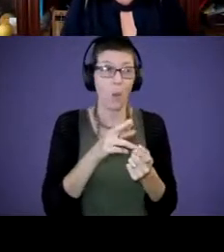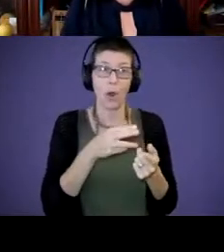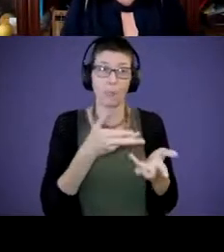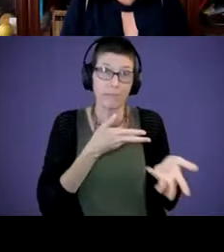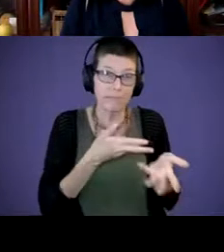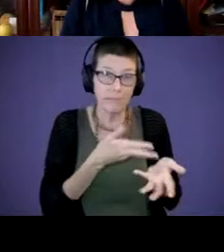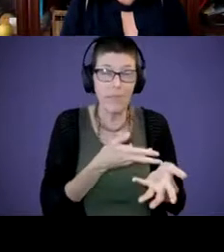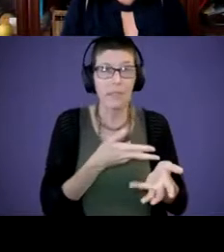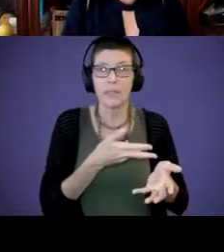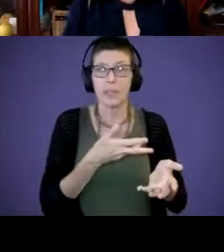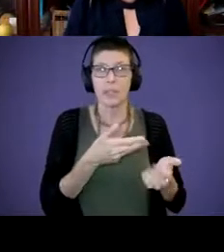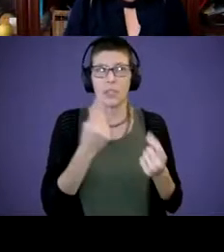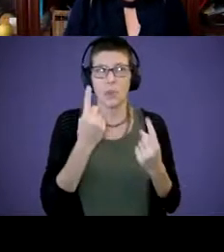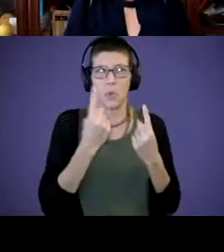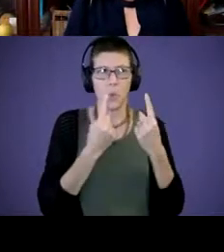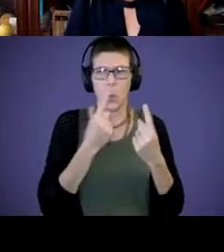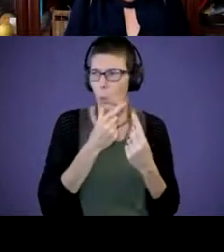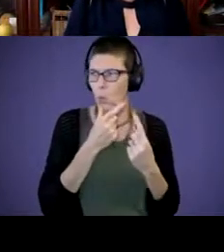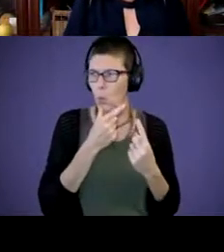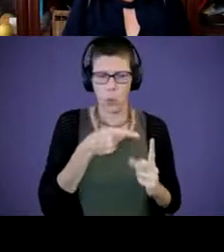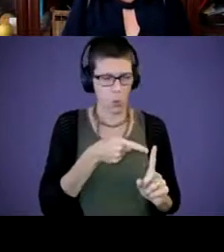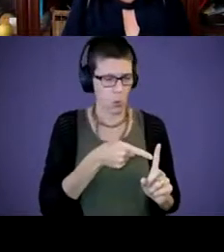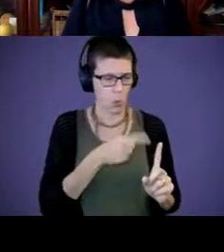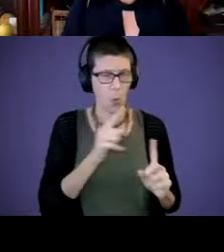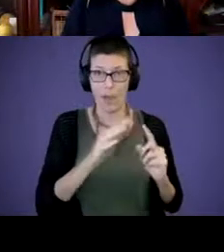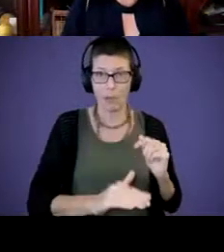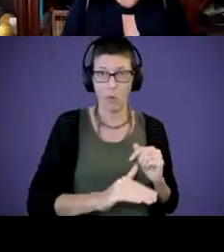You wonder, “Who is my child going to be when they grow up?” Maybe you had dreams.